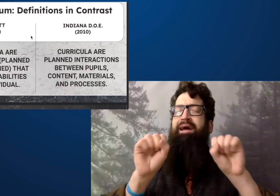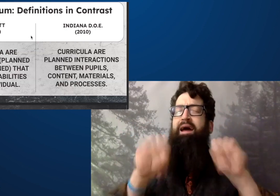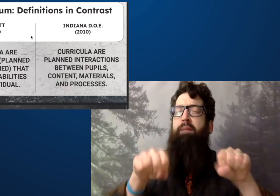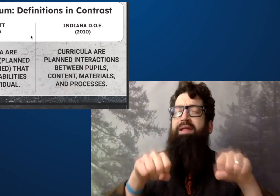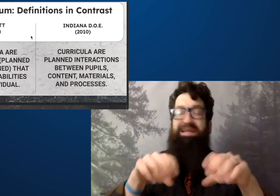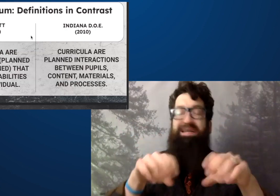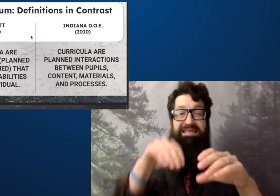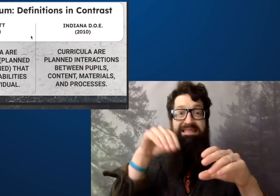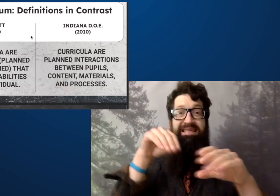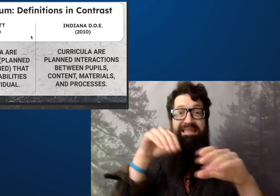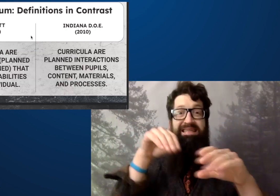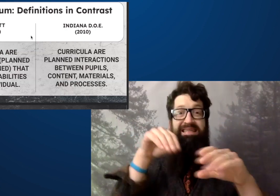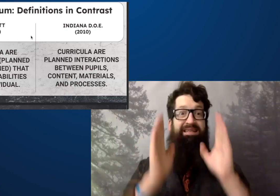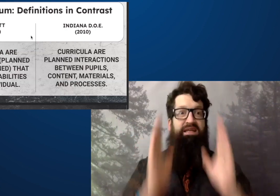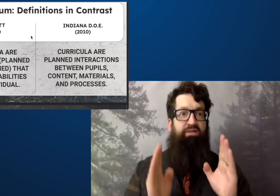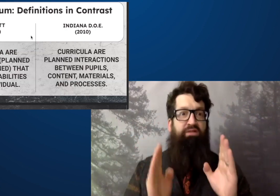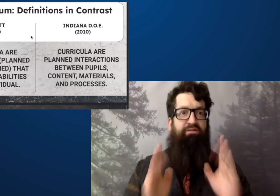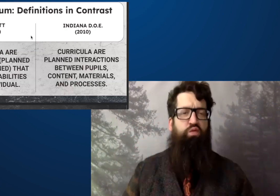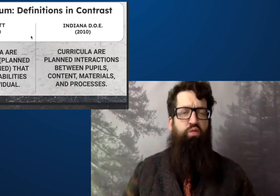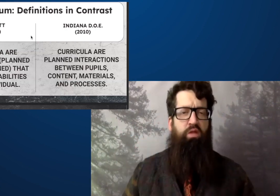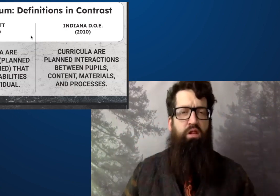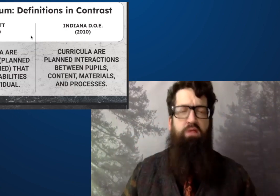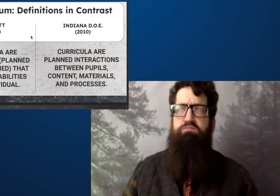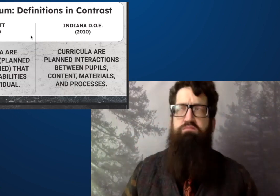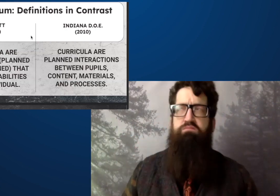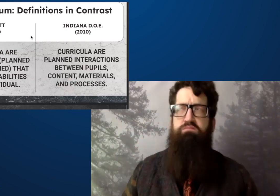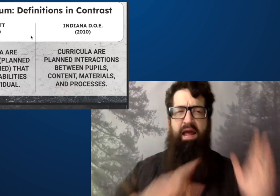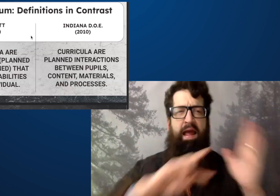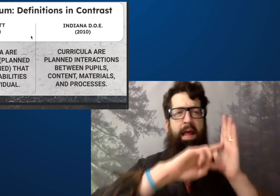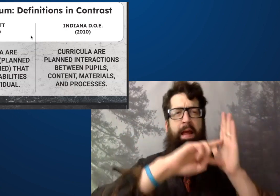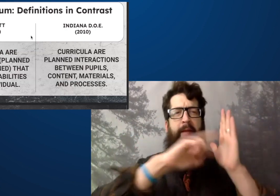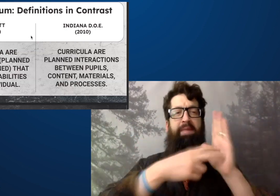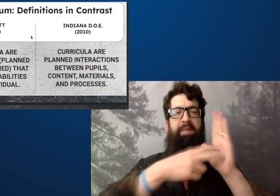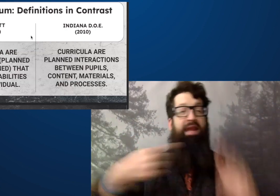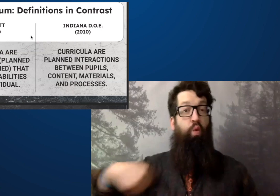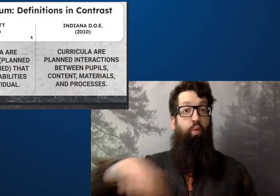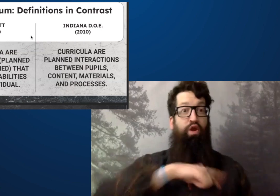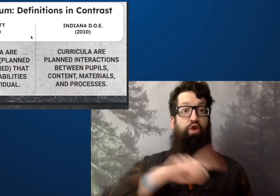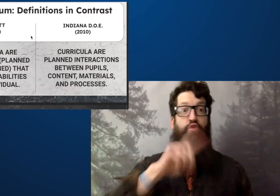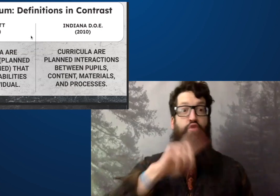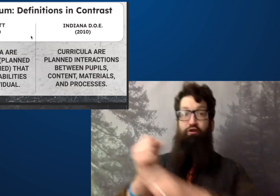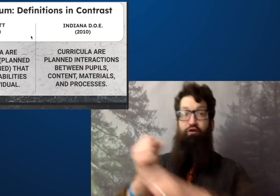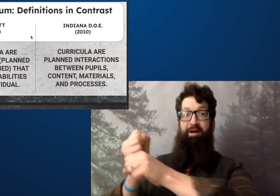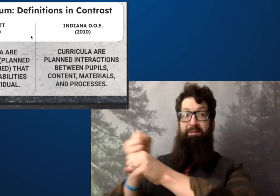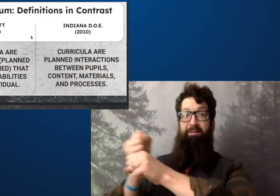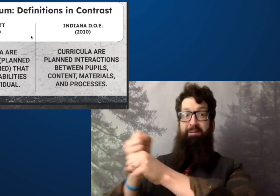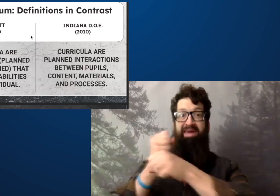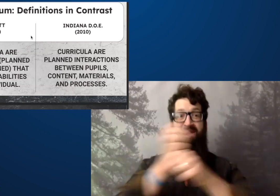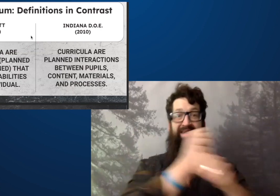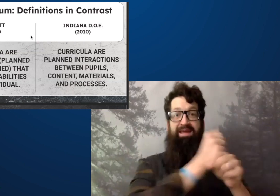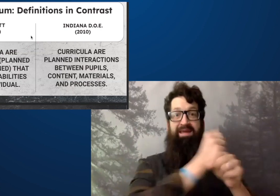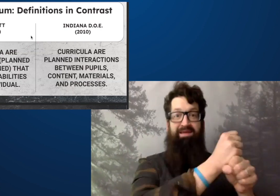and they're constructed abilities in an individual.